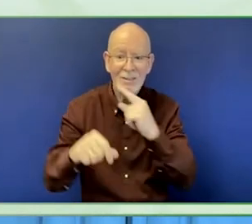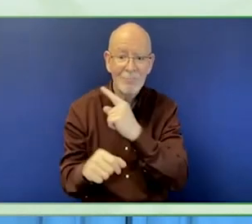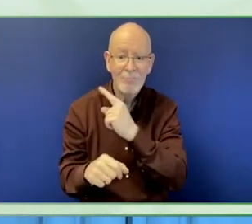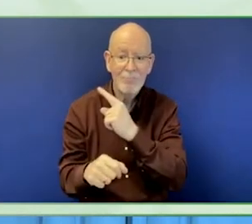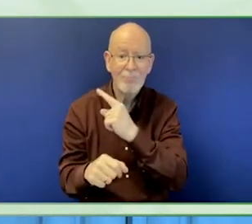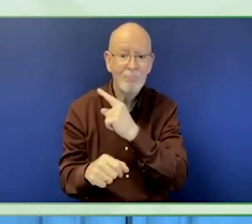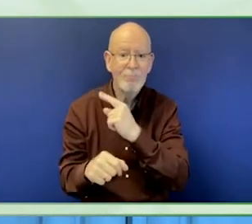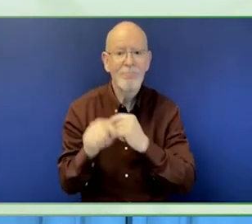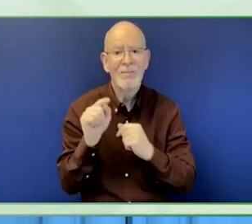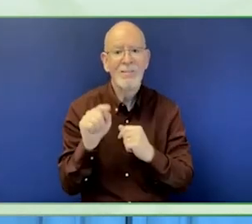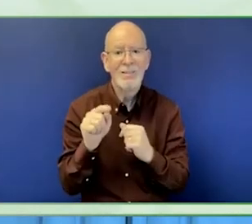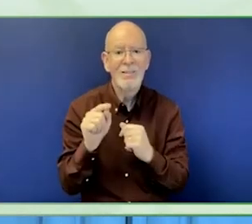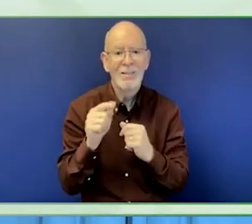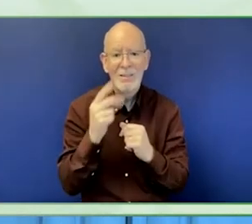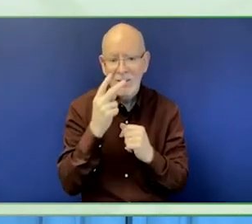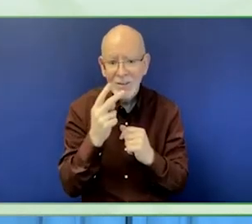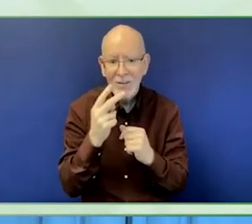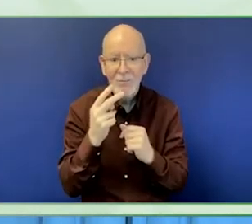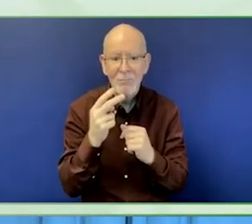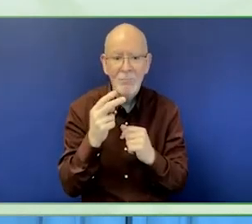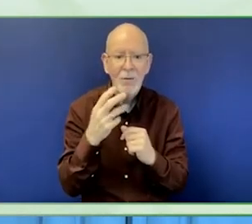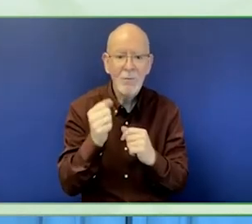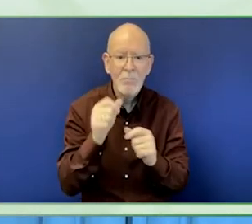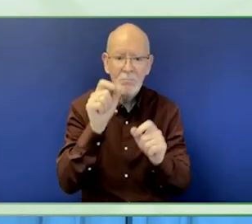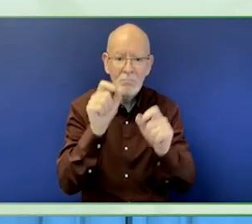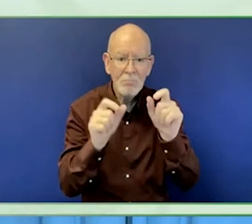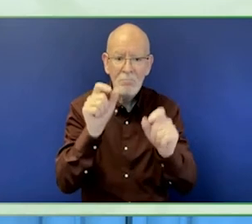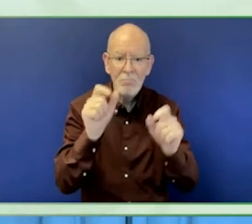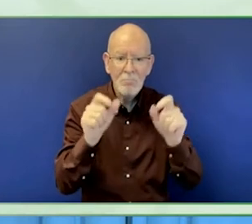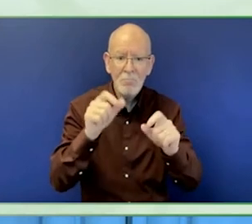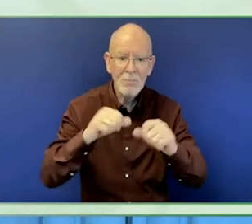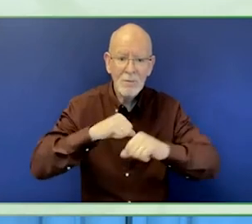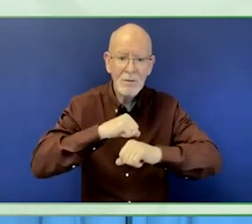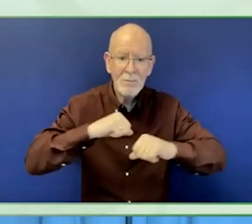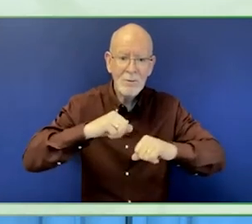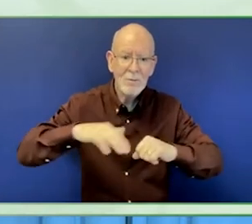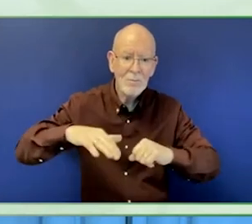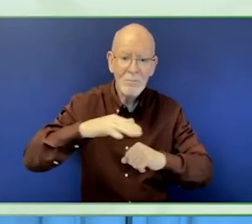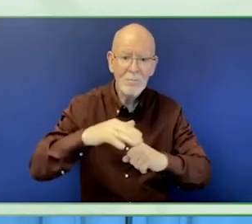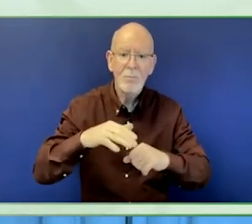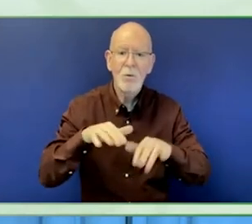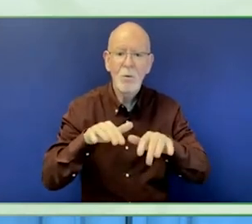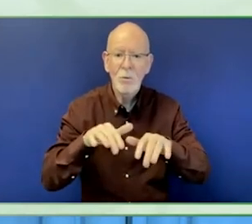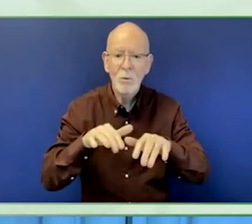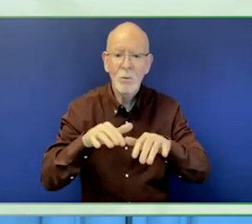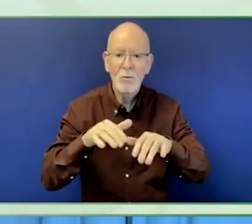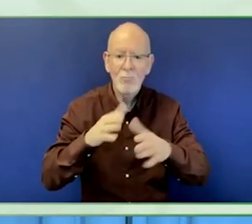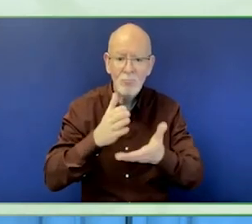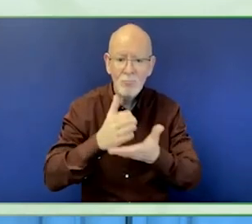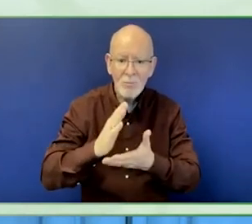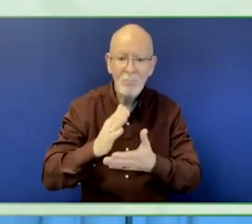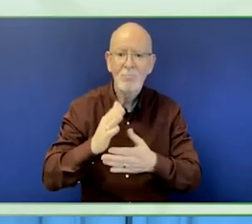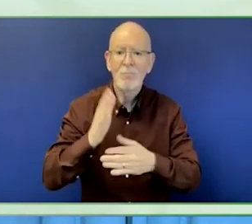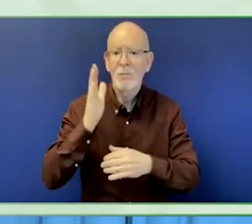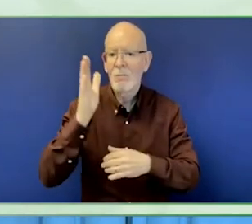In 2022, we made around 100 disability specific grants, totalling about $22,000,000.